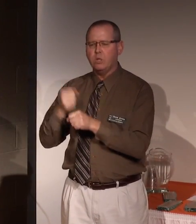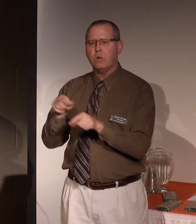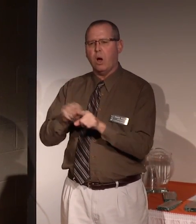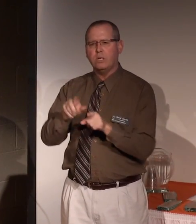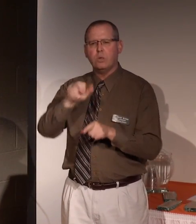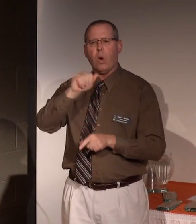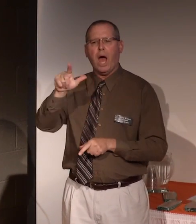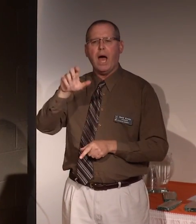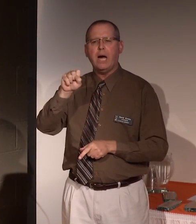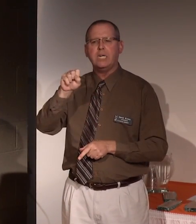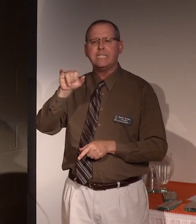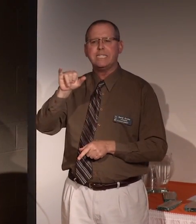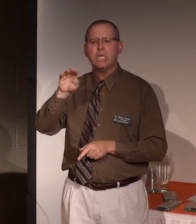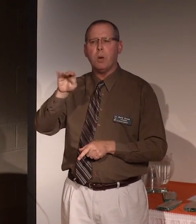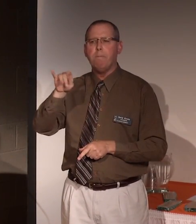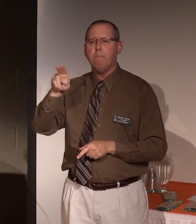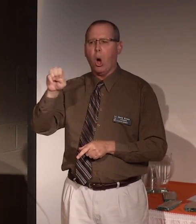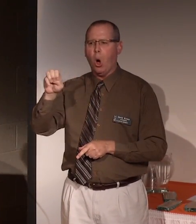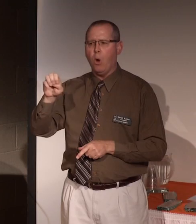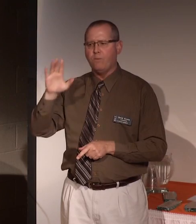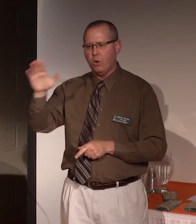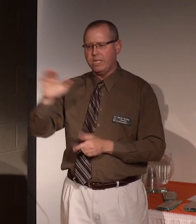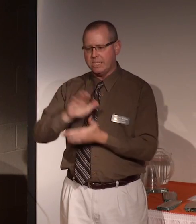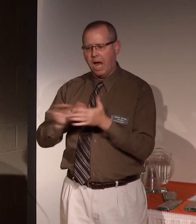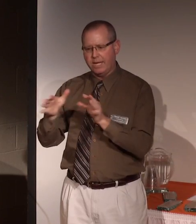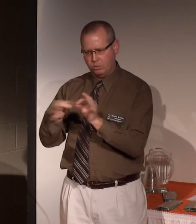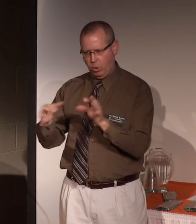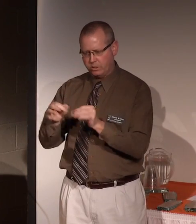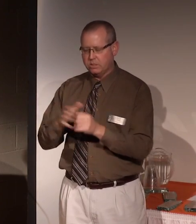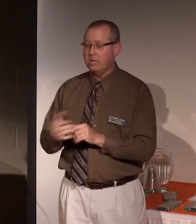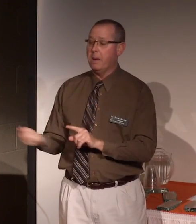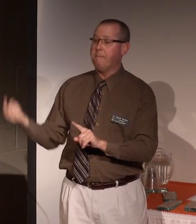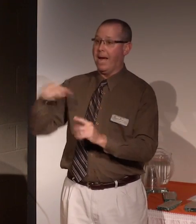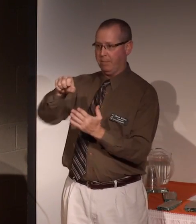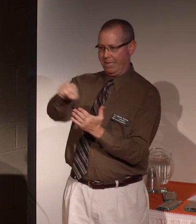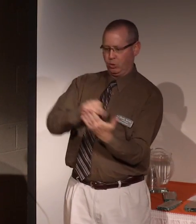Simone for his generous words. Back to my script.